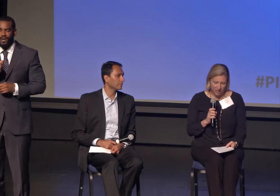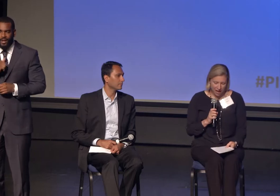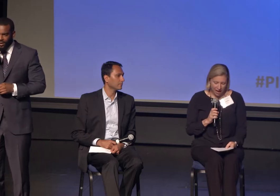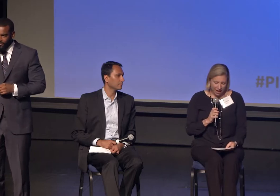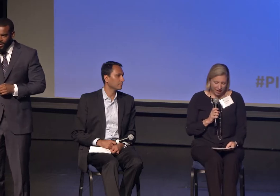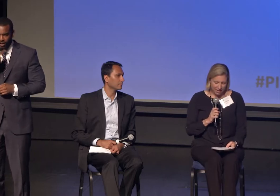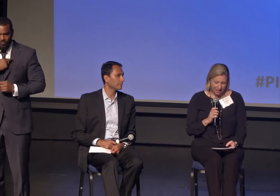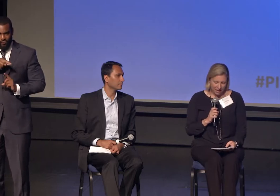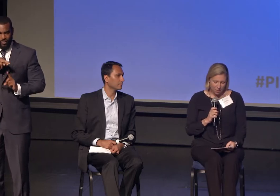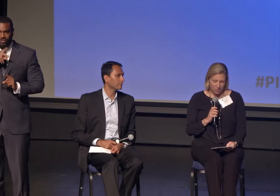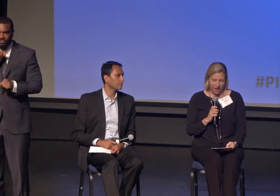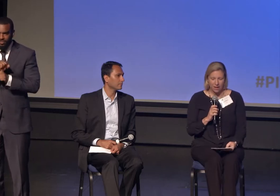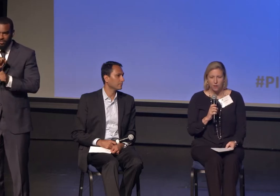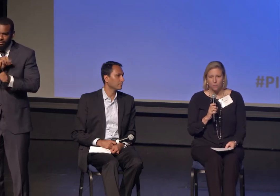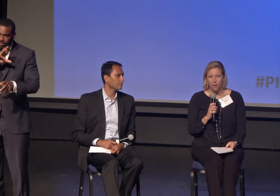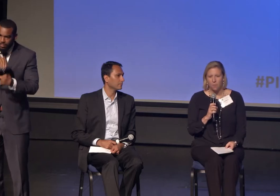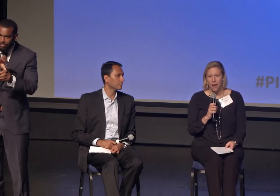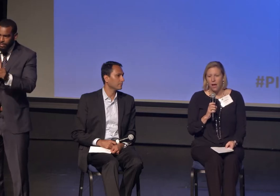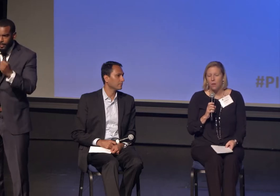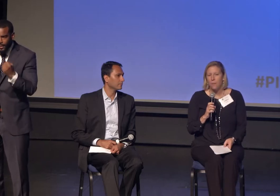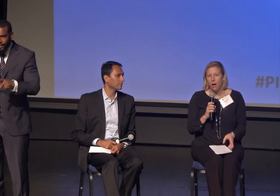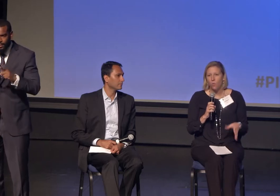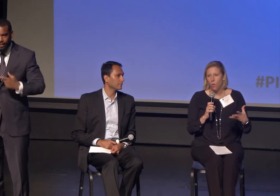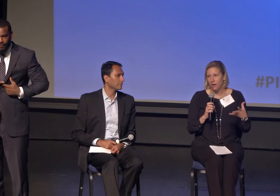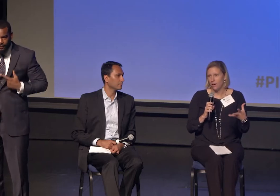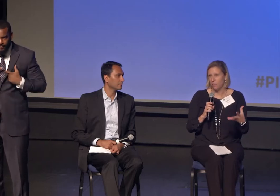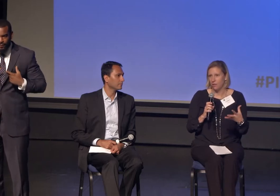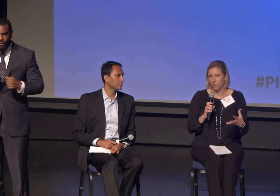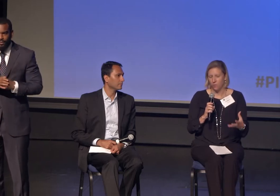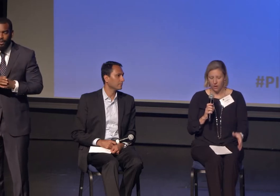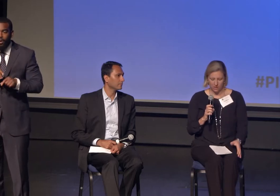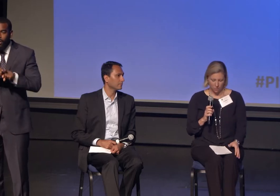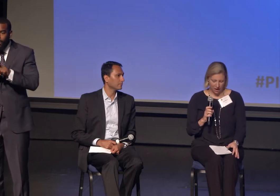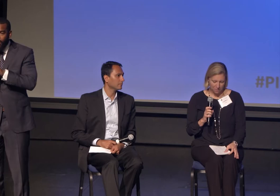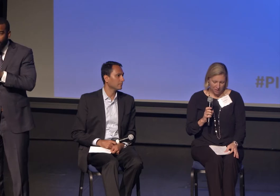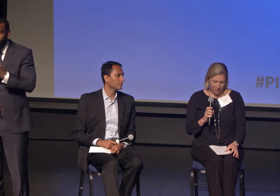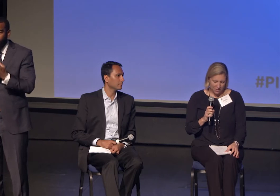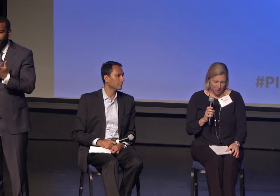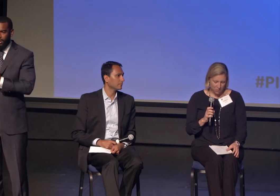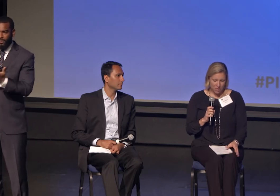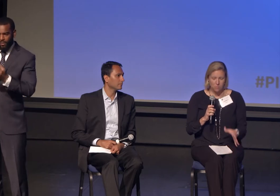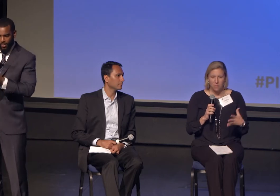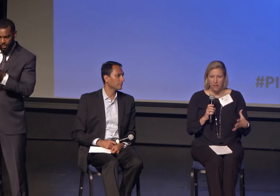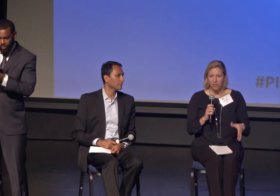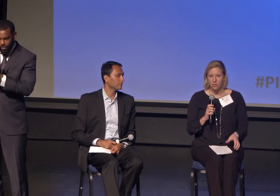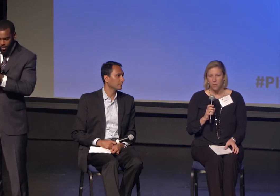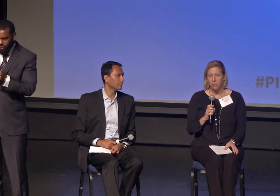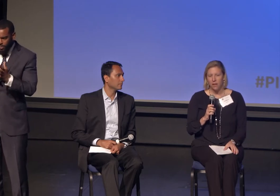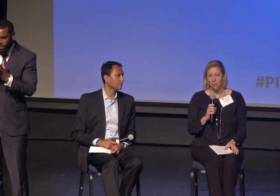And of that, about what interfaith work was, right? So just meeting those people helped me